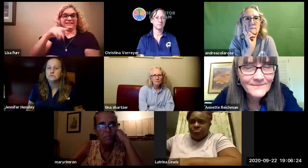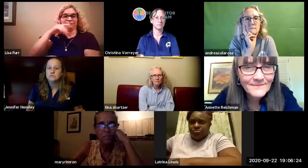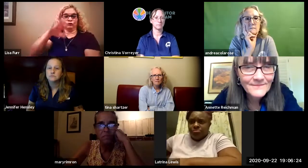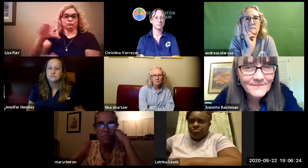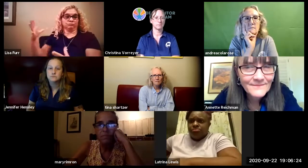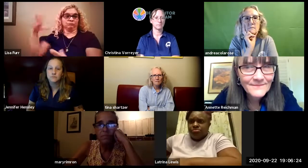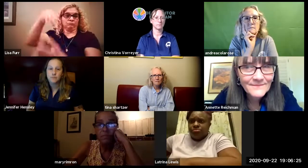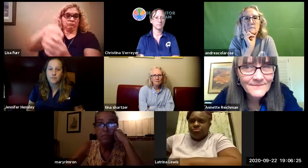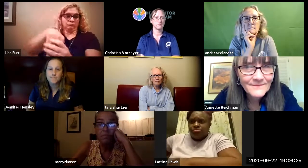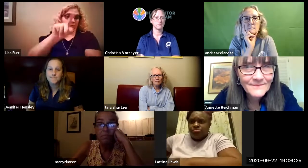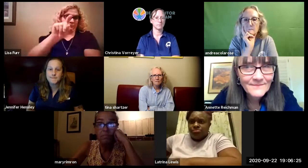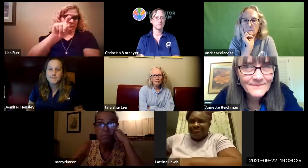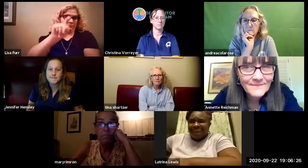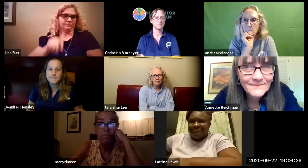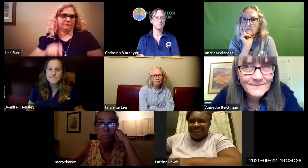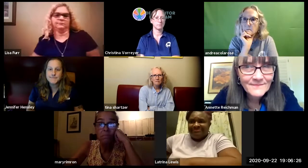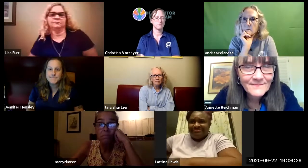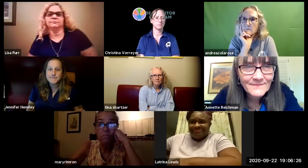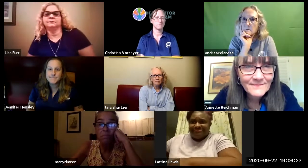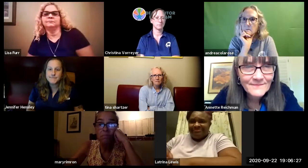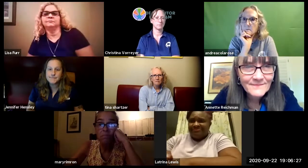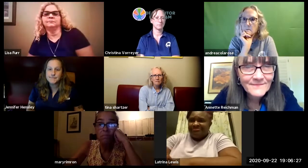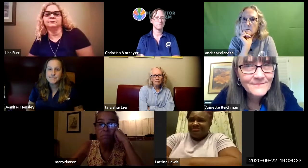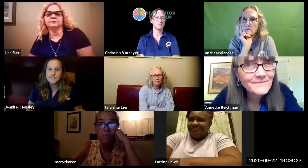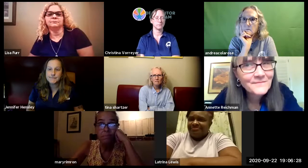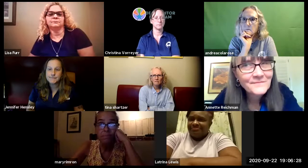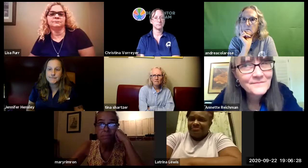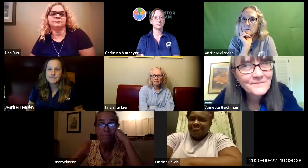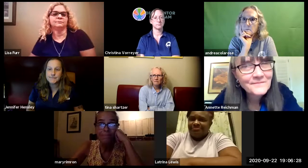is that available to all hearing families as well